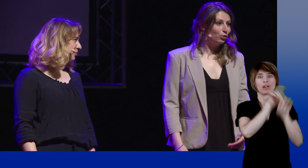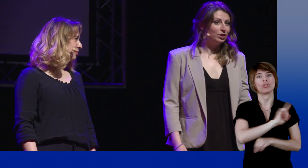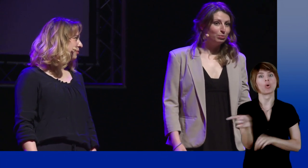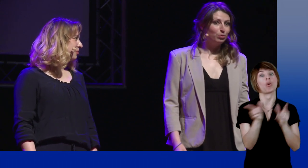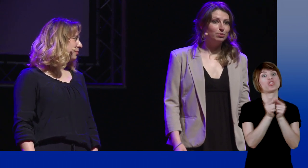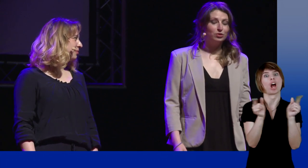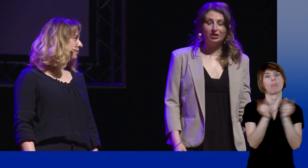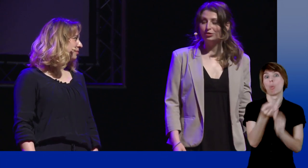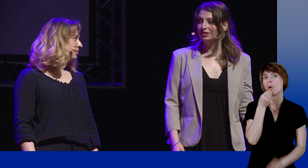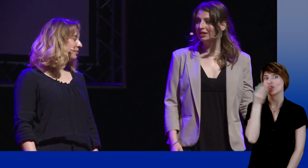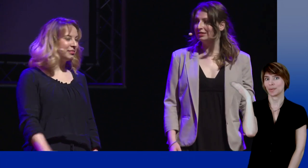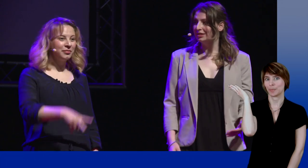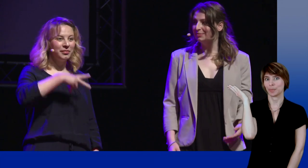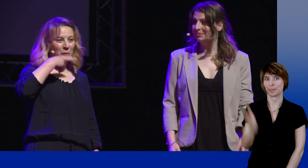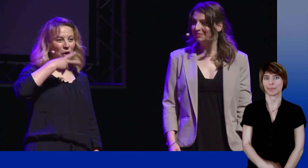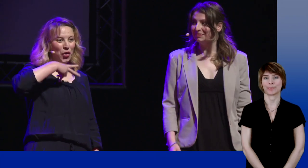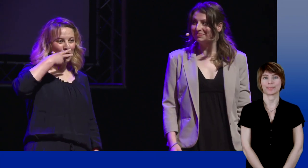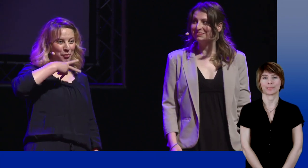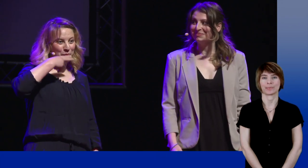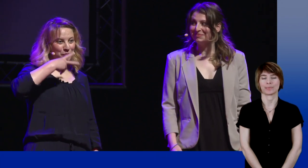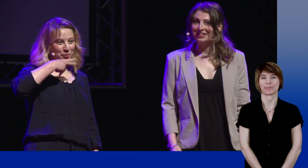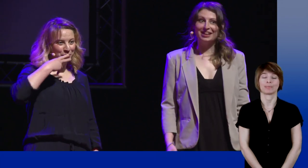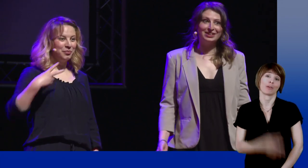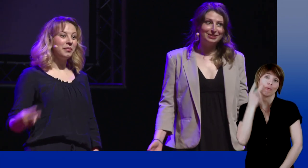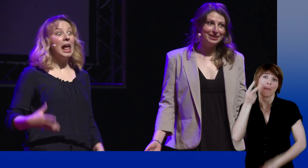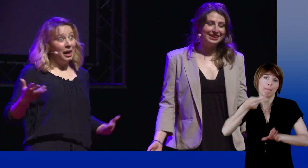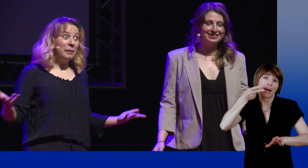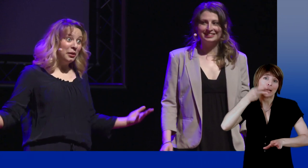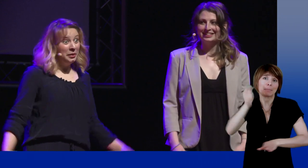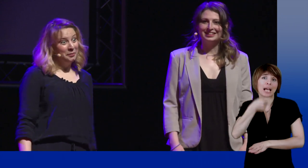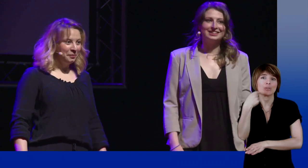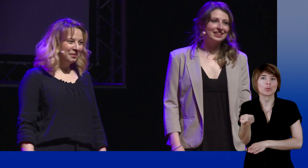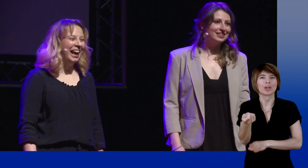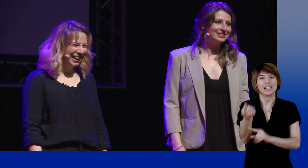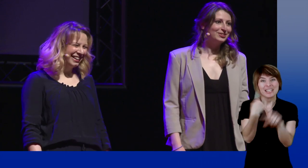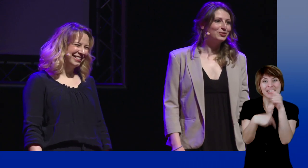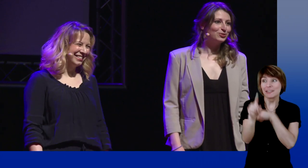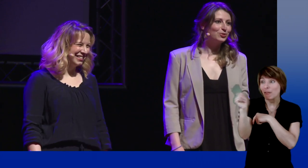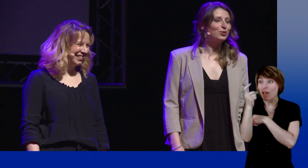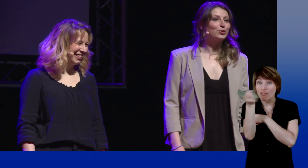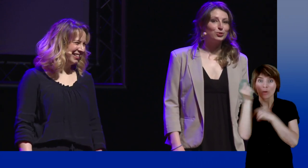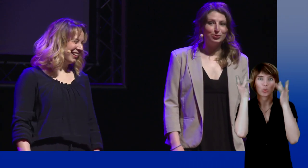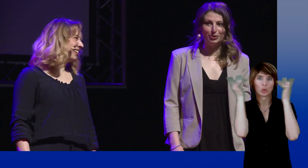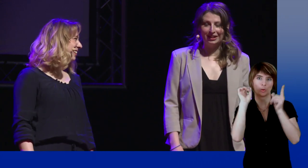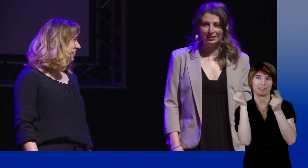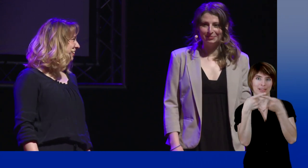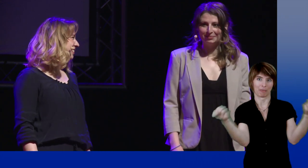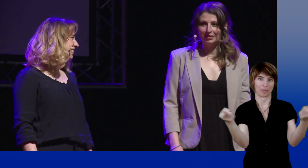In Japan, "to eat" is expressed this way. With chopsticks. So some signs are cultural.